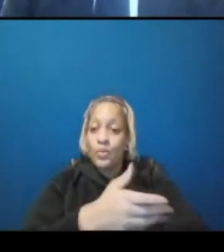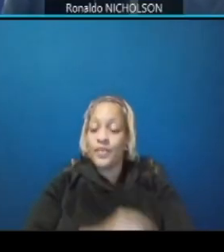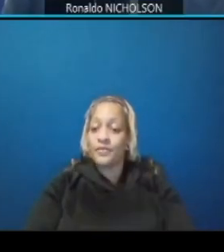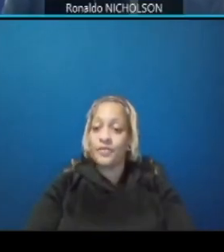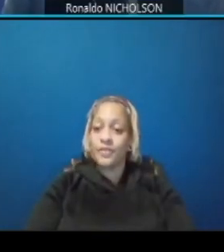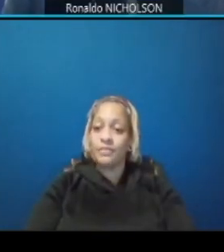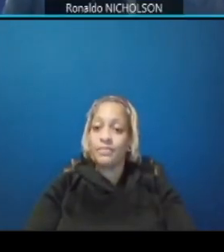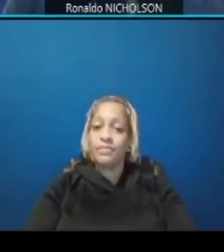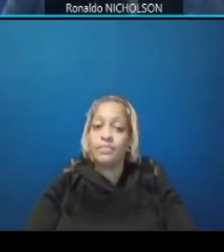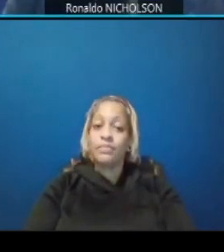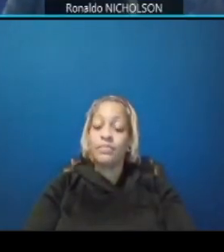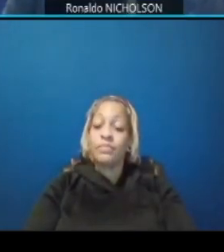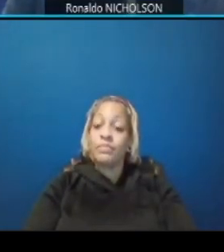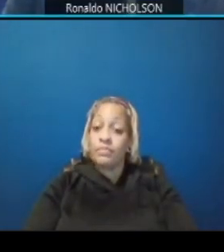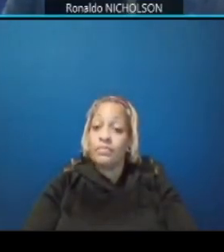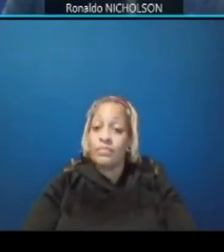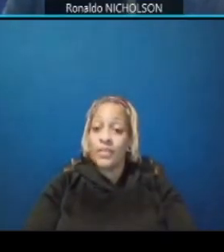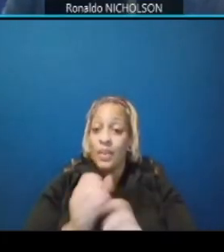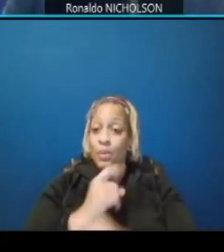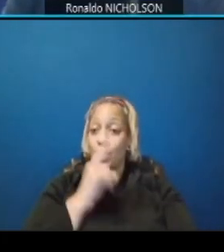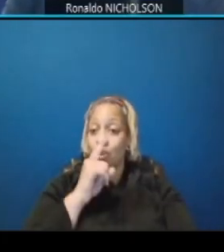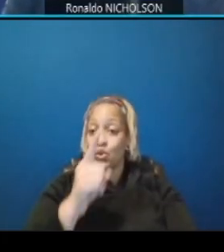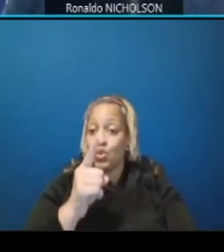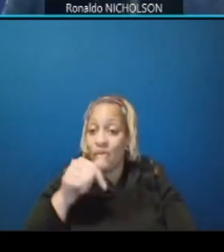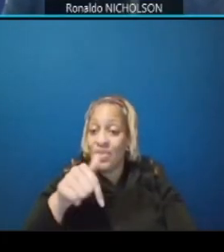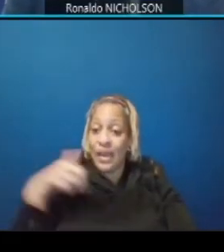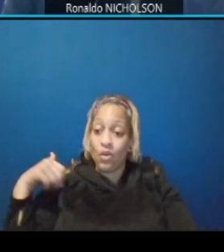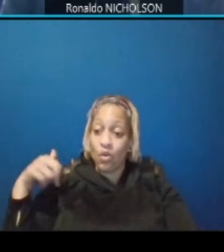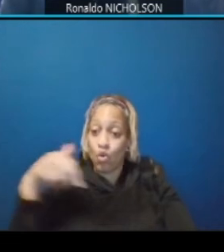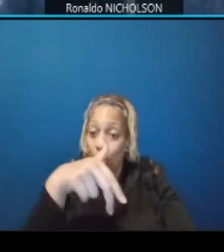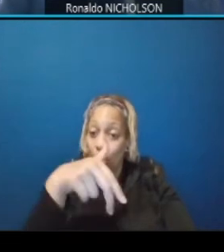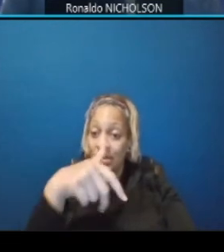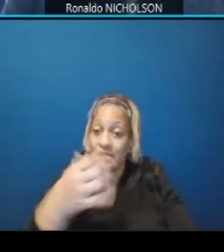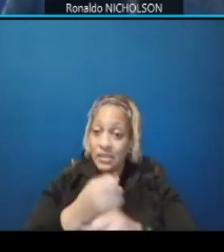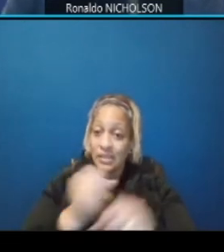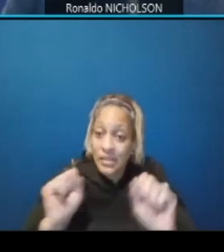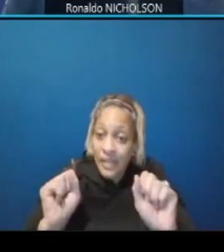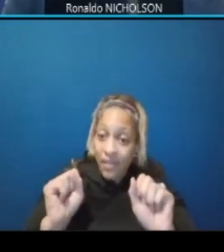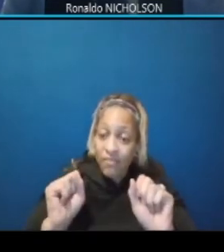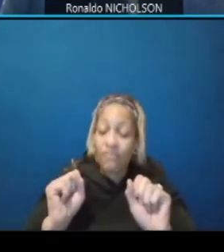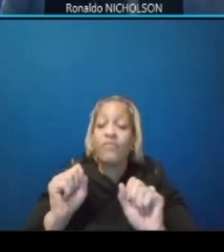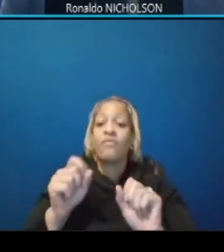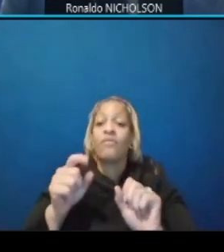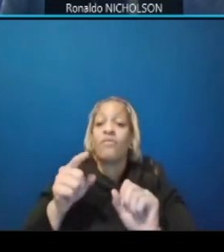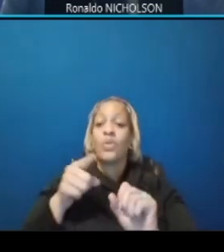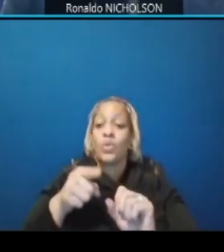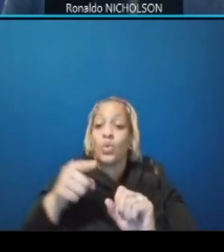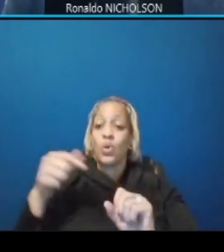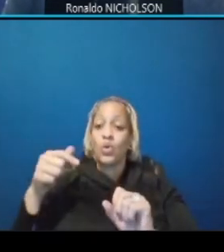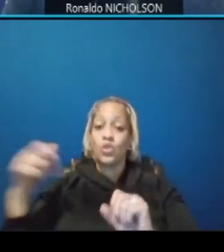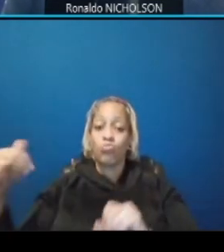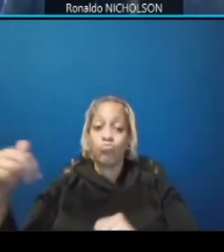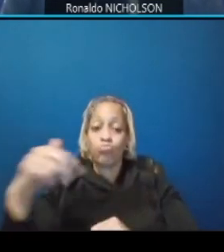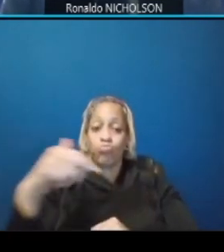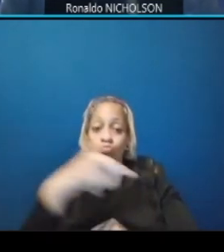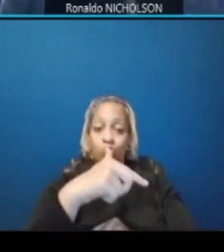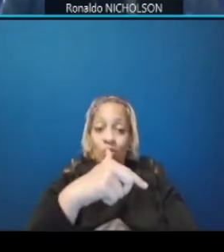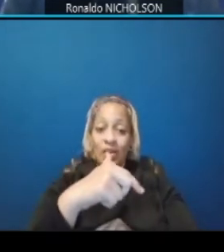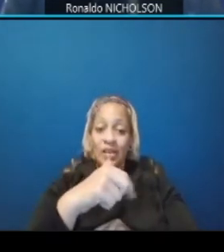and to make sure that that crossing for pedestrians is not maximized but minimized